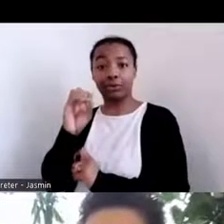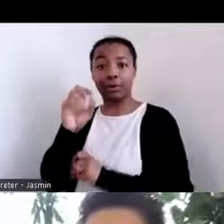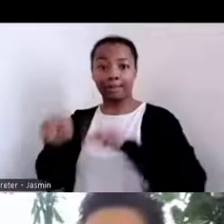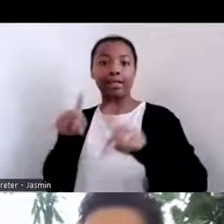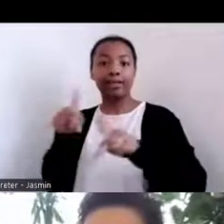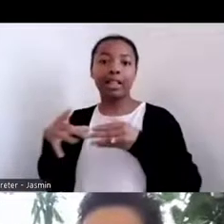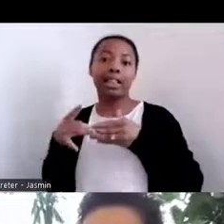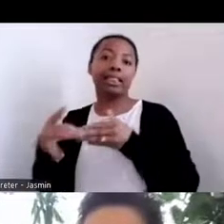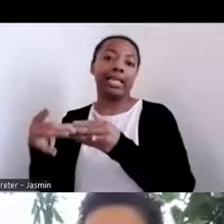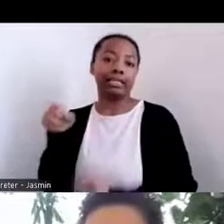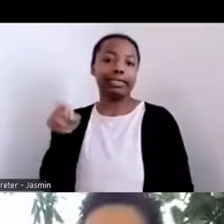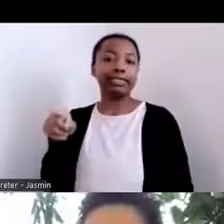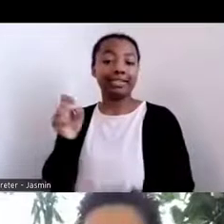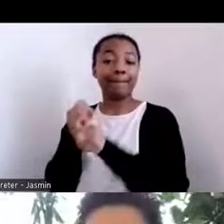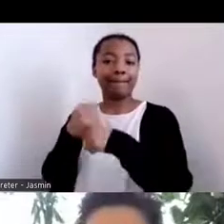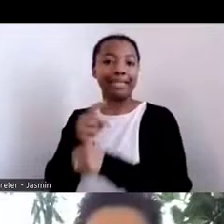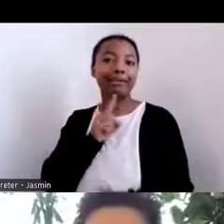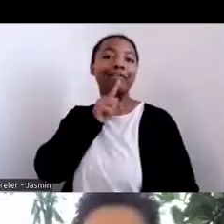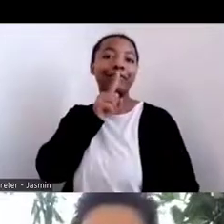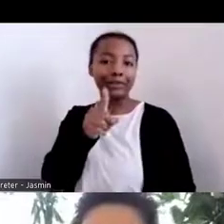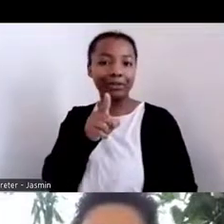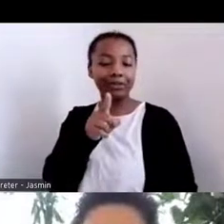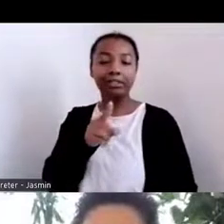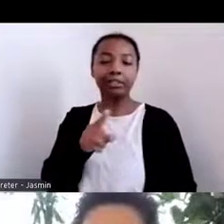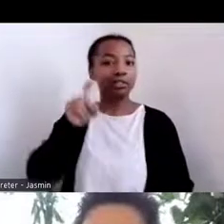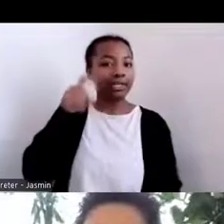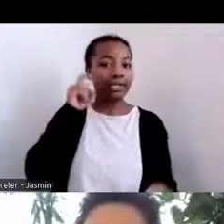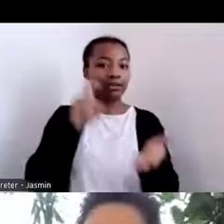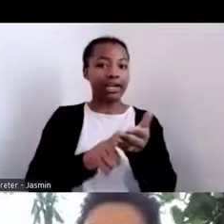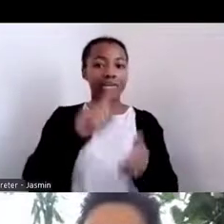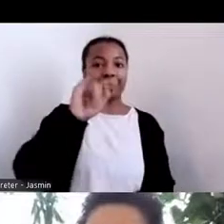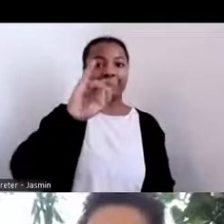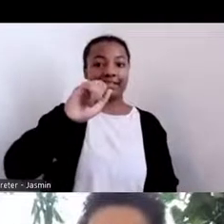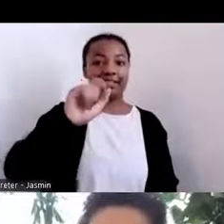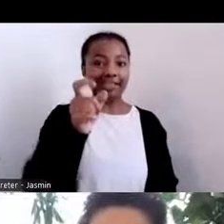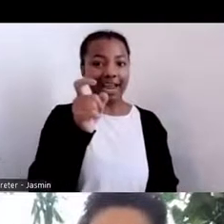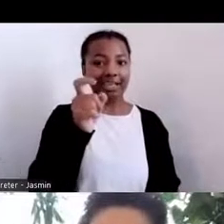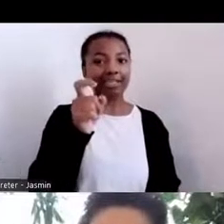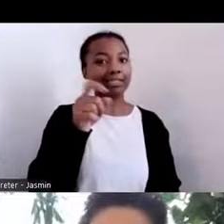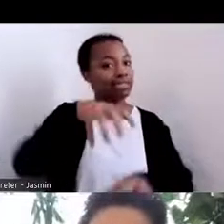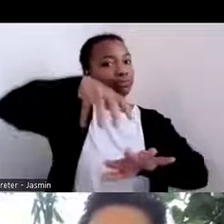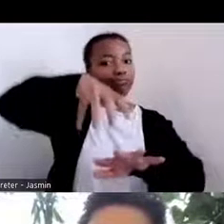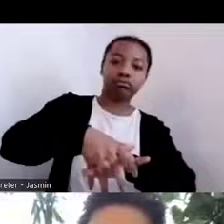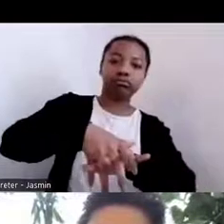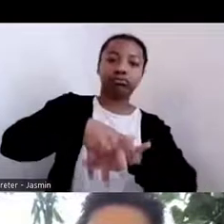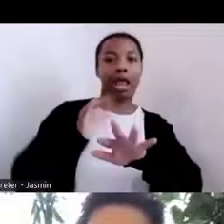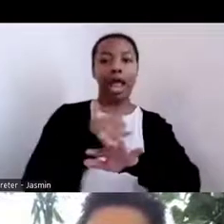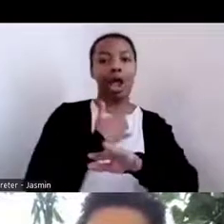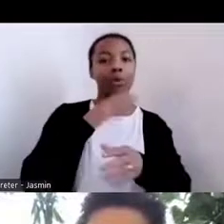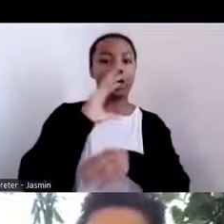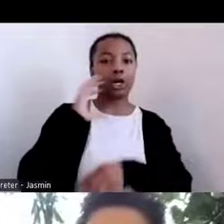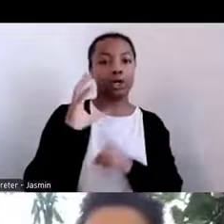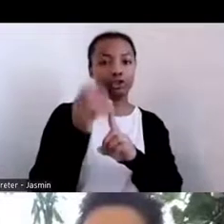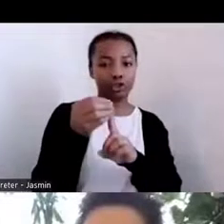reality, but also know that taxation is a part of our culture as our ancestors and our elders had told us, you know,